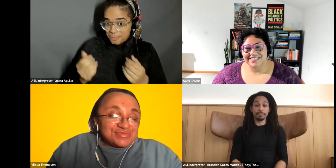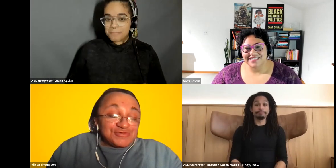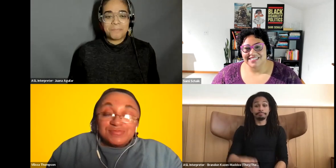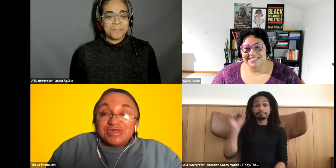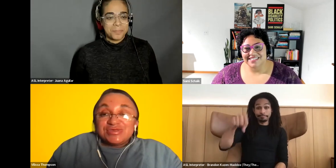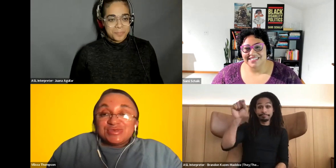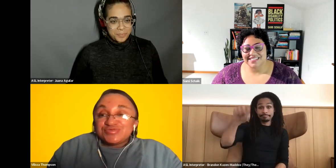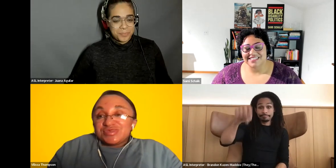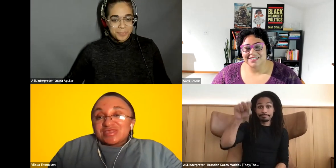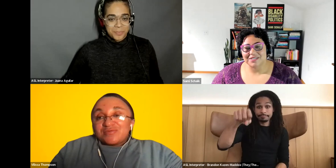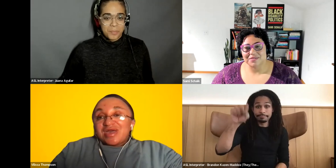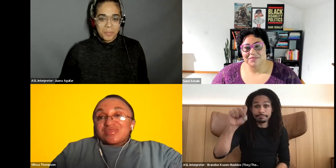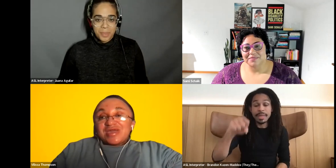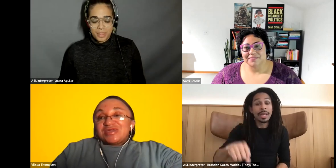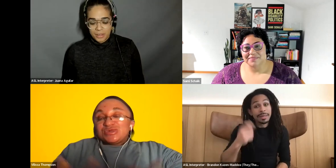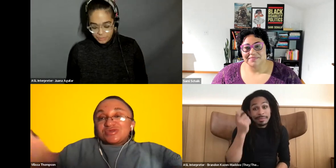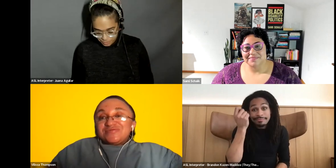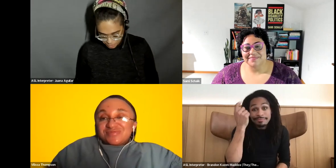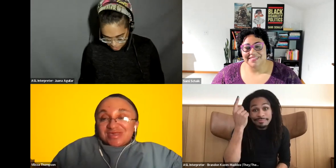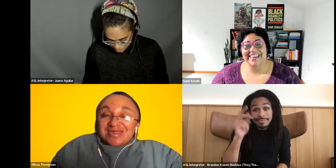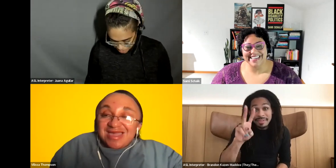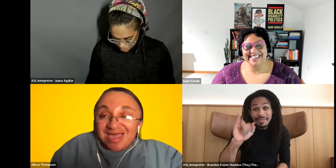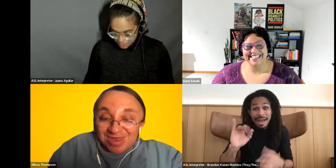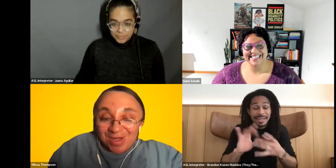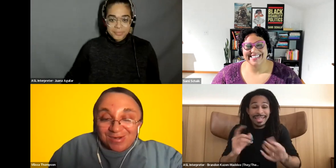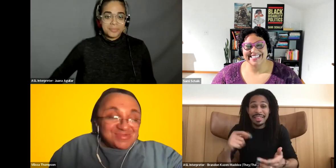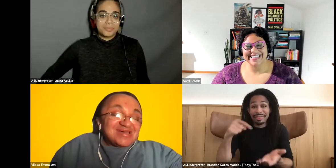Vilissa Thompson: for me. This was not the path I had dreamed at all